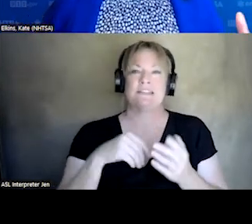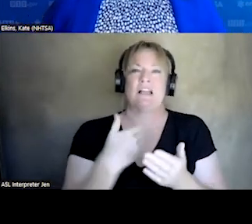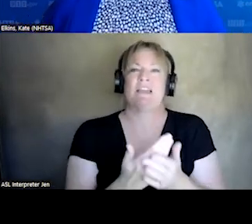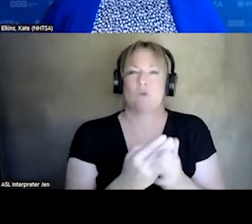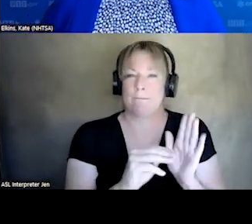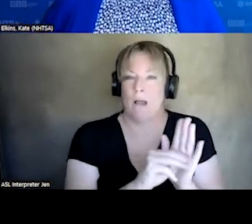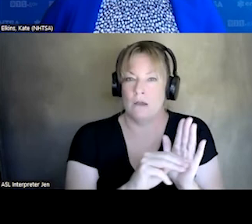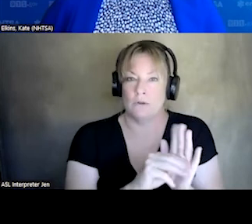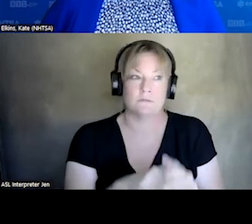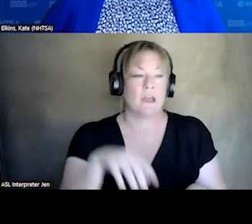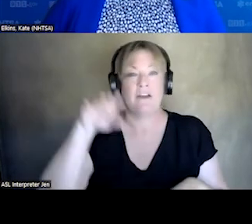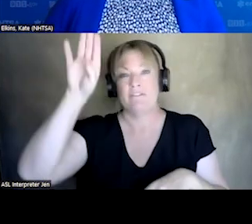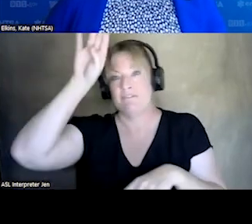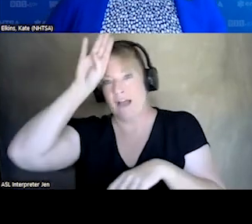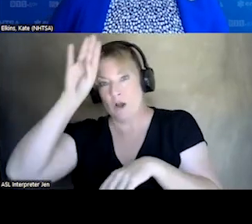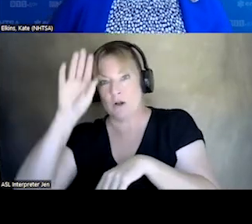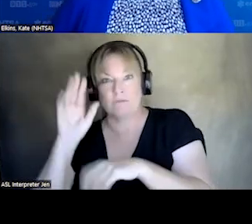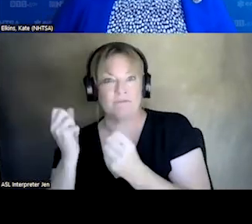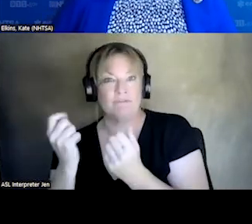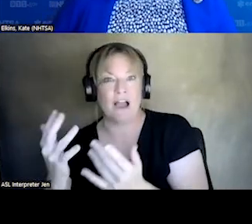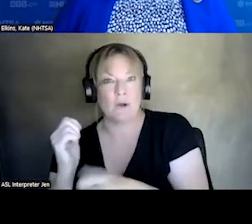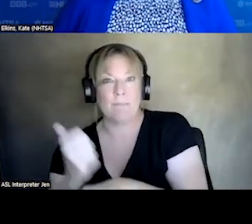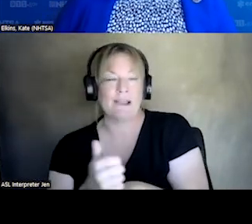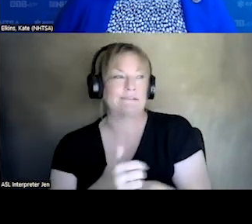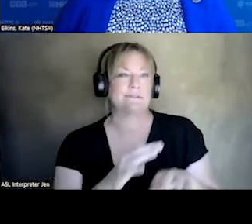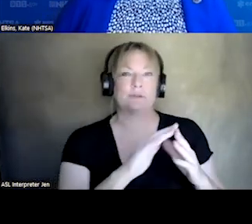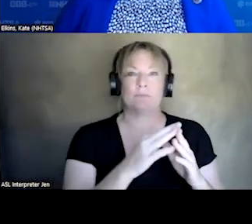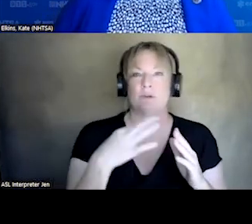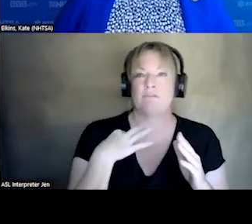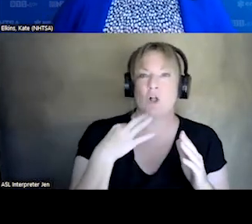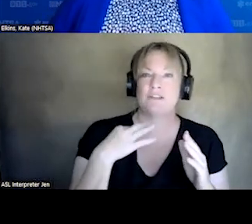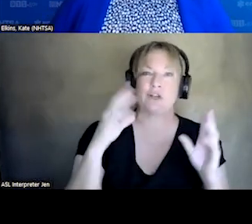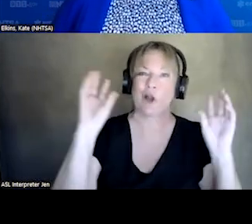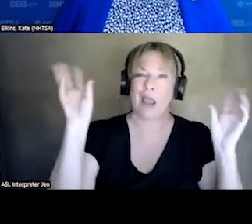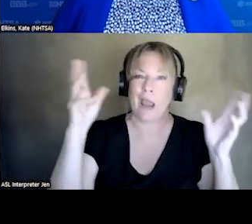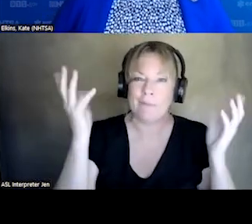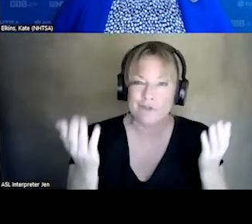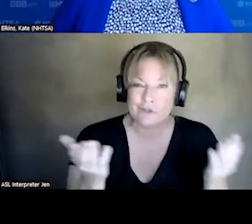SO CAN BE FIRE BASED. CAN BE COMMUNITY VOLUNTEER AMBULANCE SERVICE. IT COULD BE, THAT TIP IS BASED